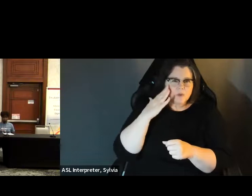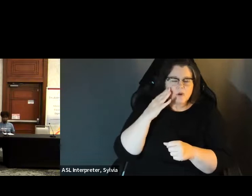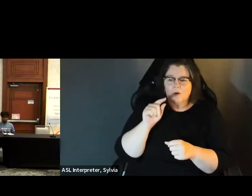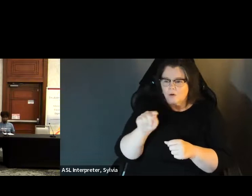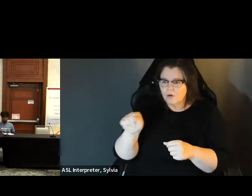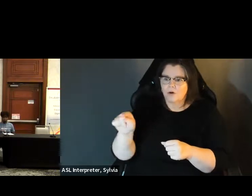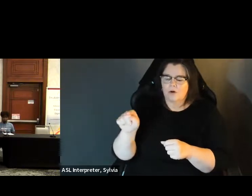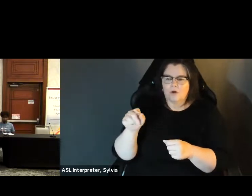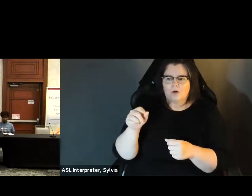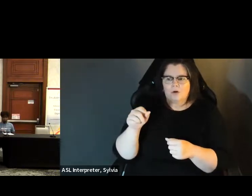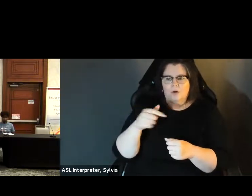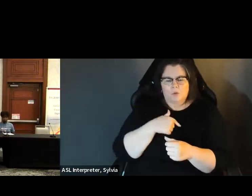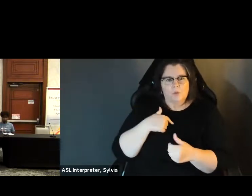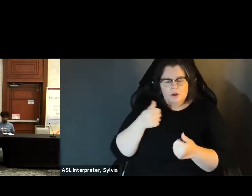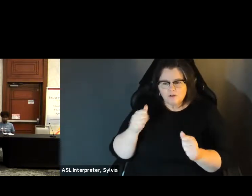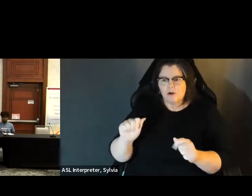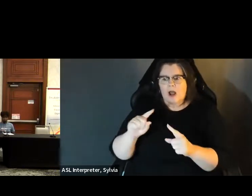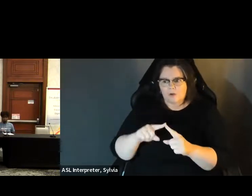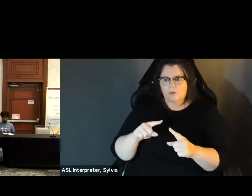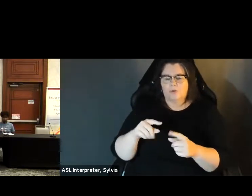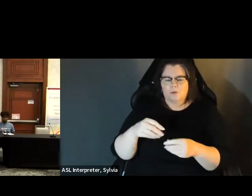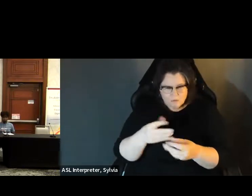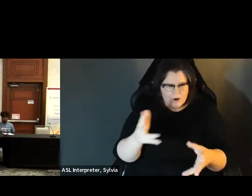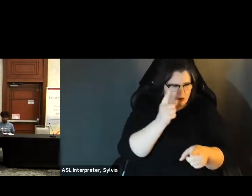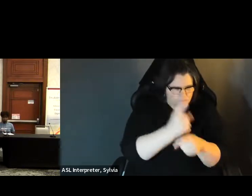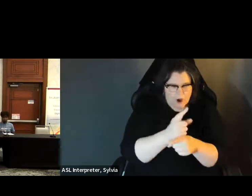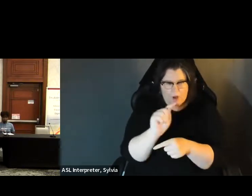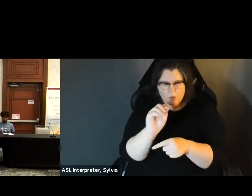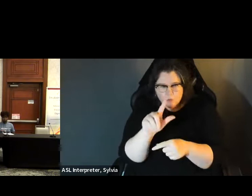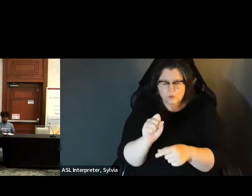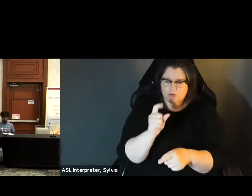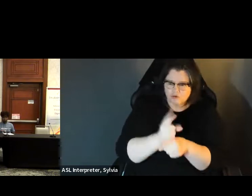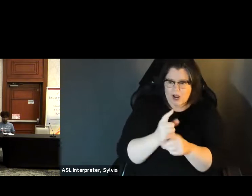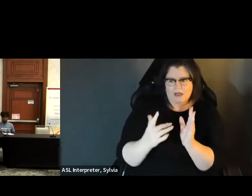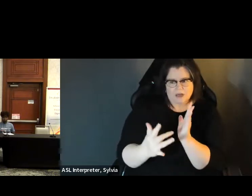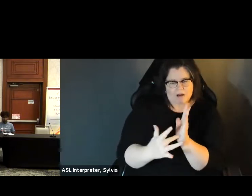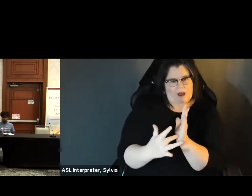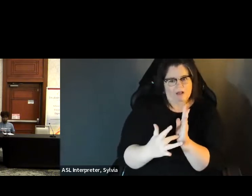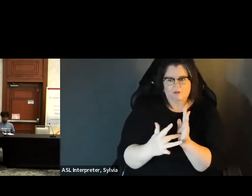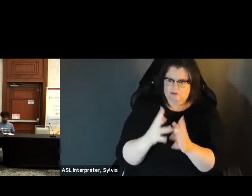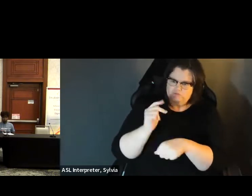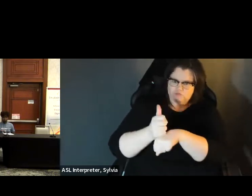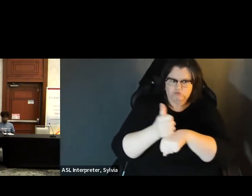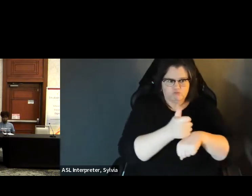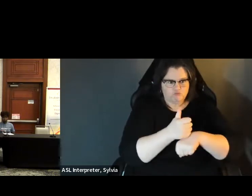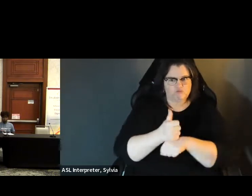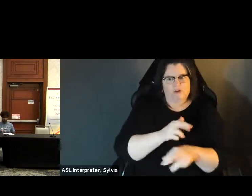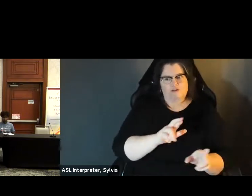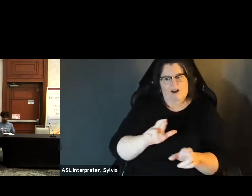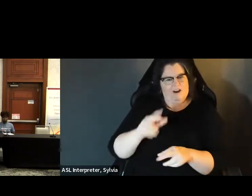So there's a there's a large population out there that you know I know not, Aaron and Democracy live. know Aaron and demarcia live were trying to provide the We're trying to work to provide the tools and the technologies to expand access to the vote, to those voters.